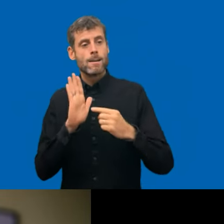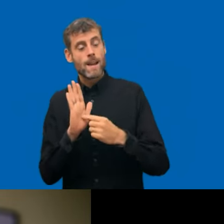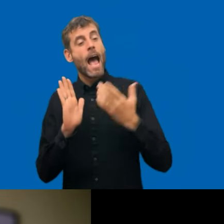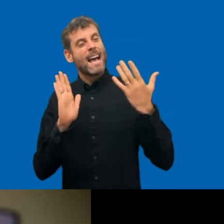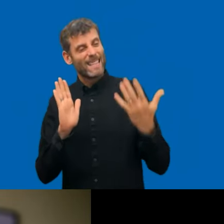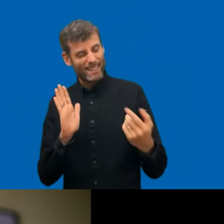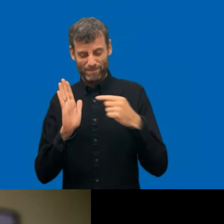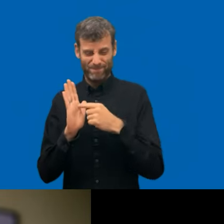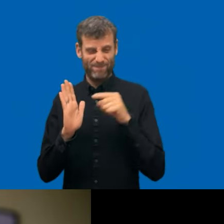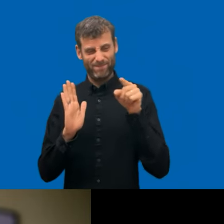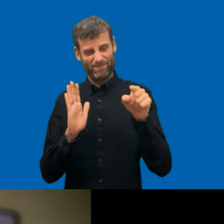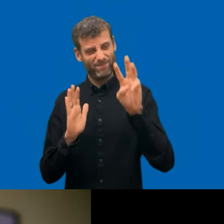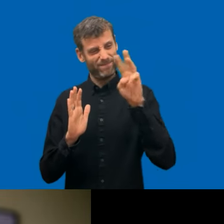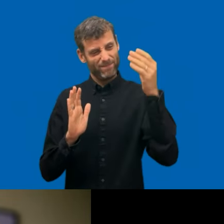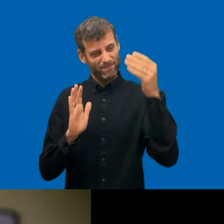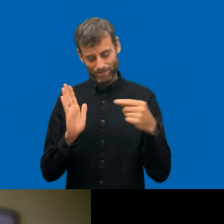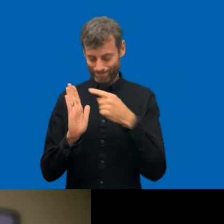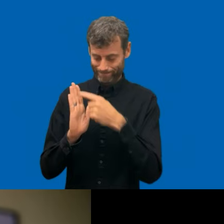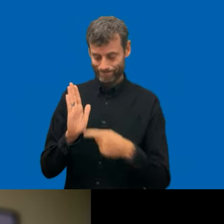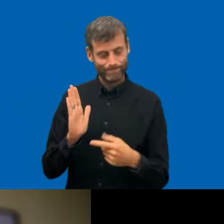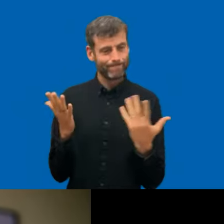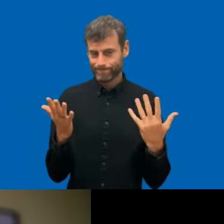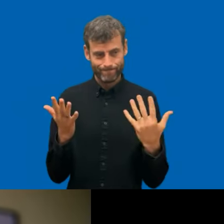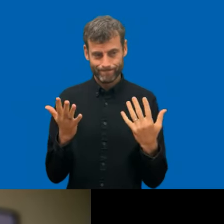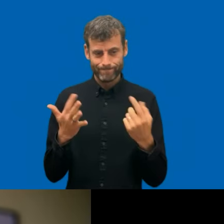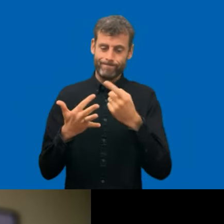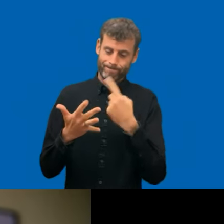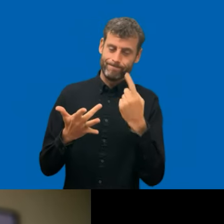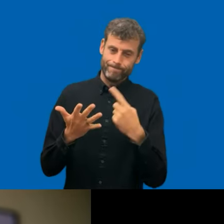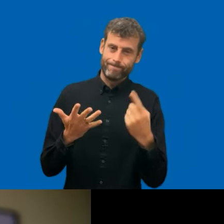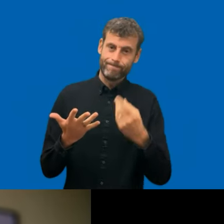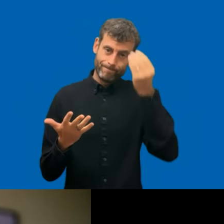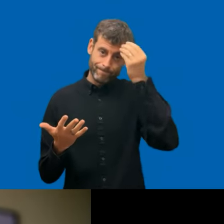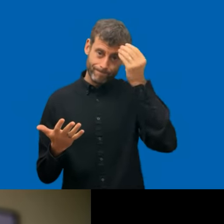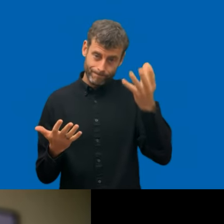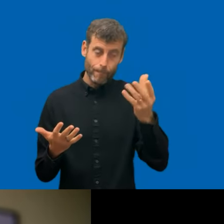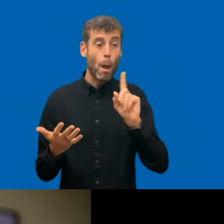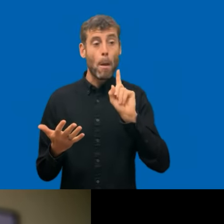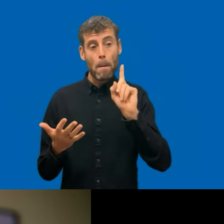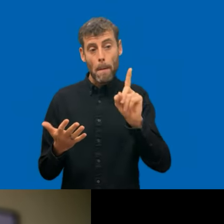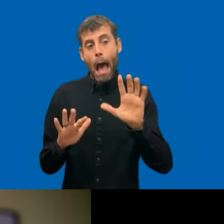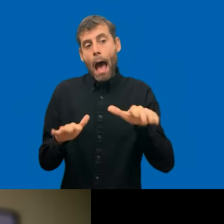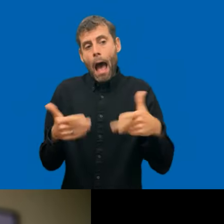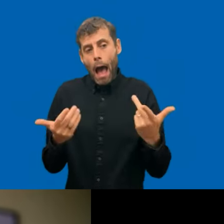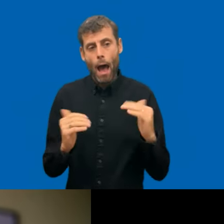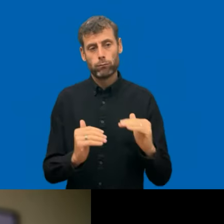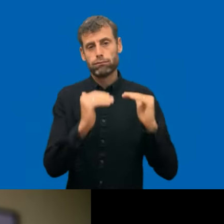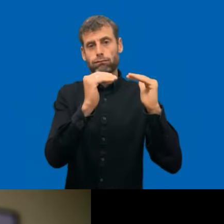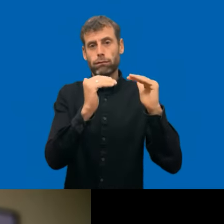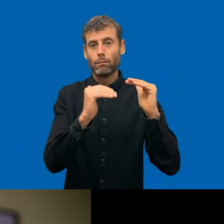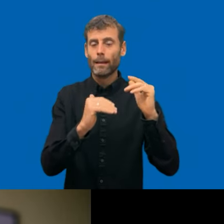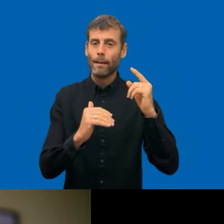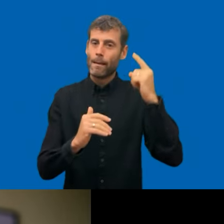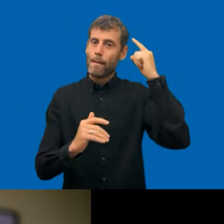and keep on improving that. Was the problem in the previous period before the the European